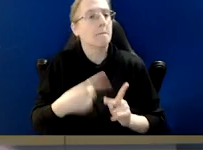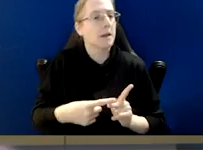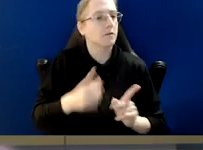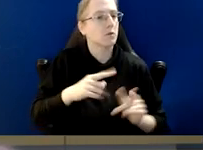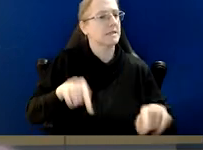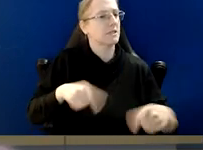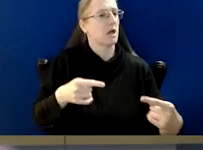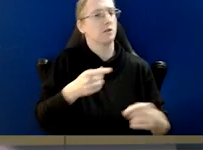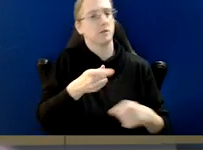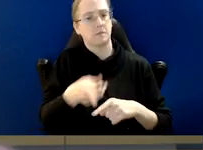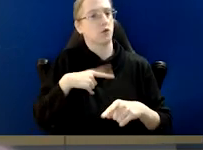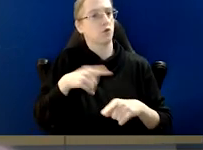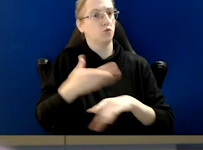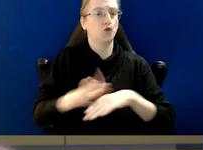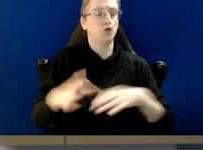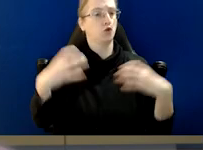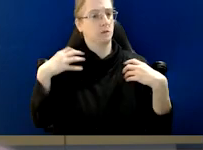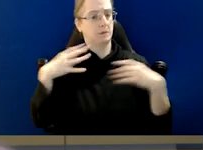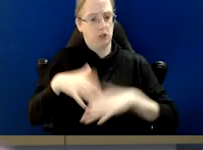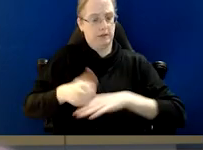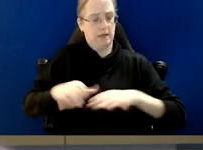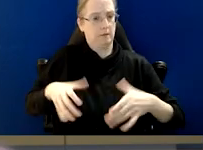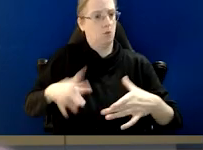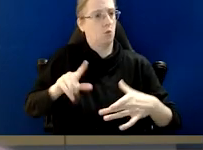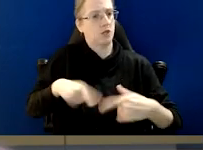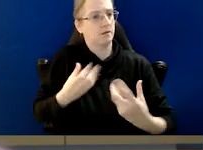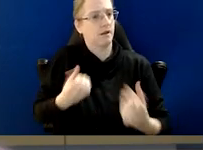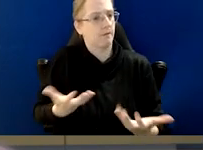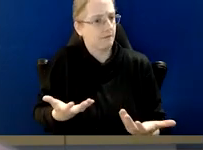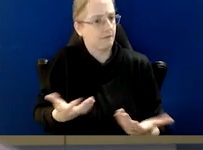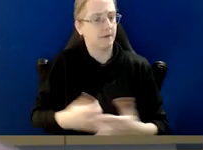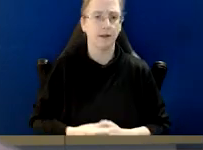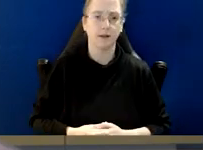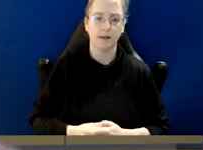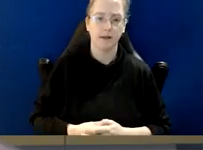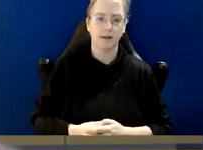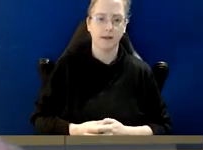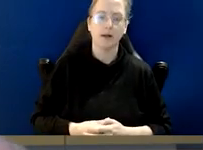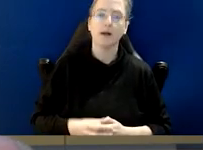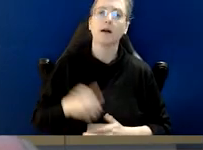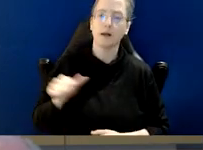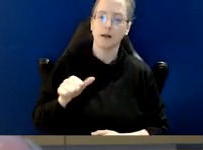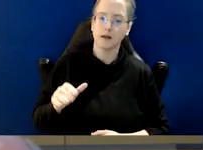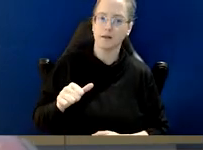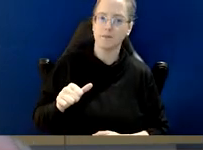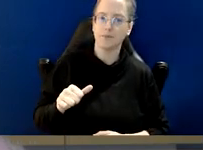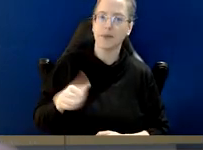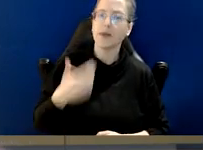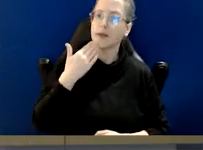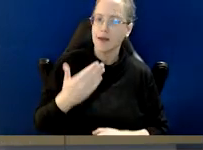and what are the challenges you face as a new commission? Thanks, Kylie.